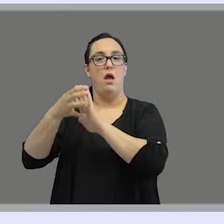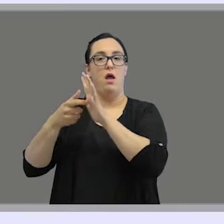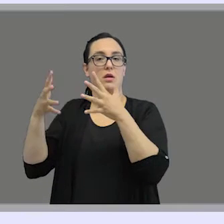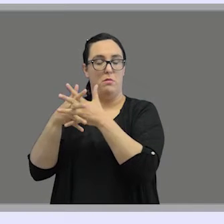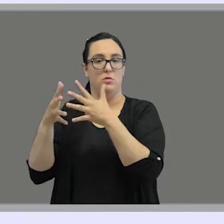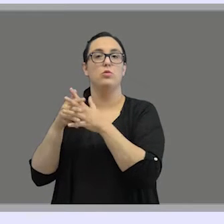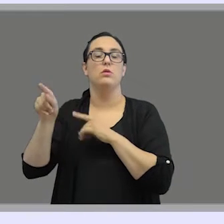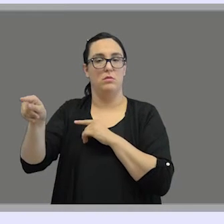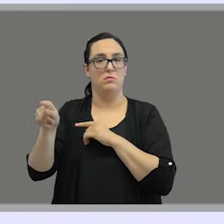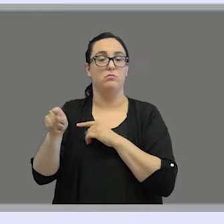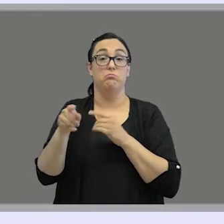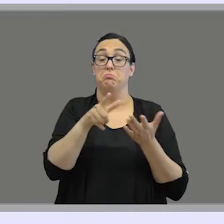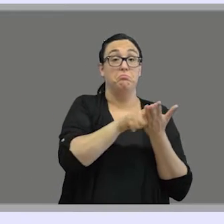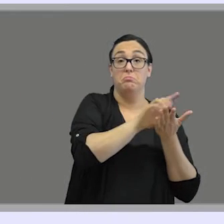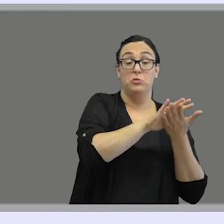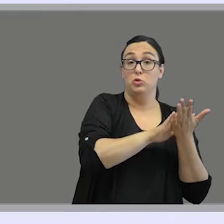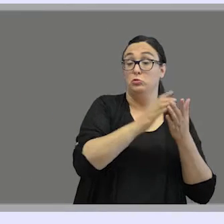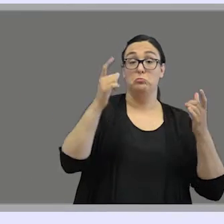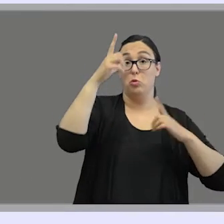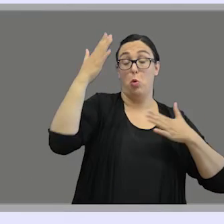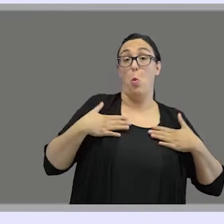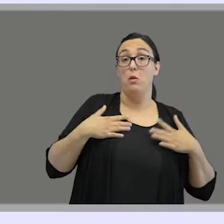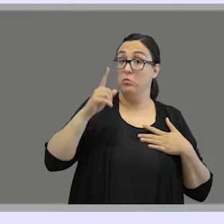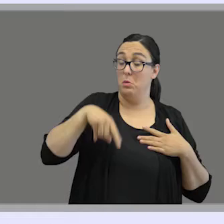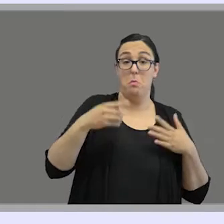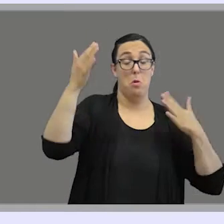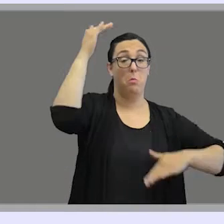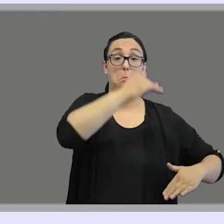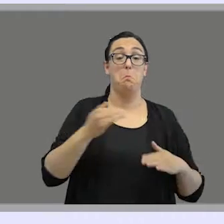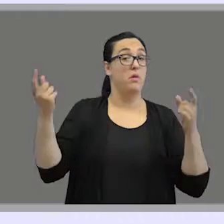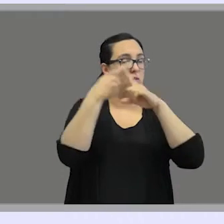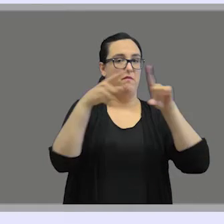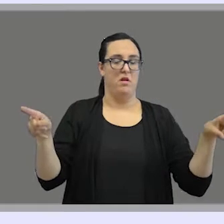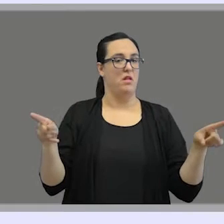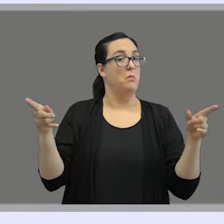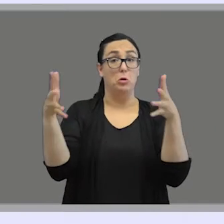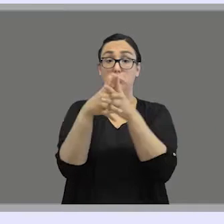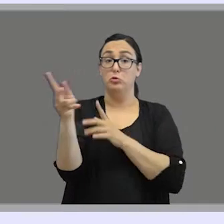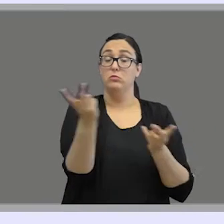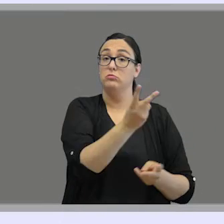and in sign languages, we use other body parts. But the structure